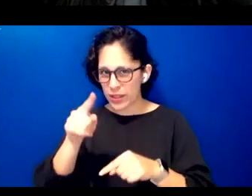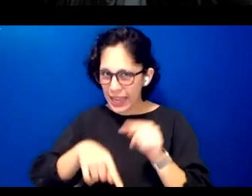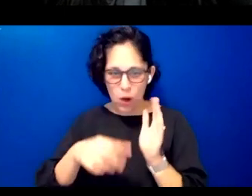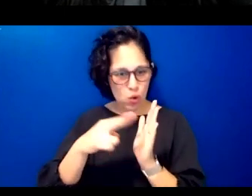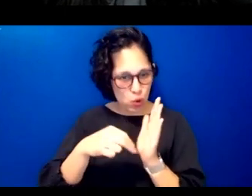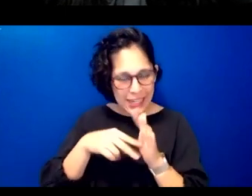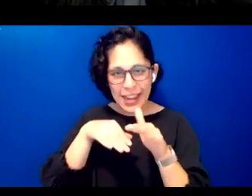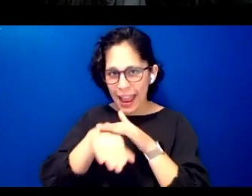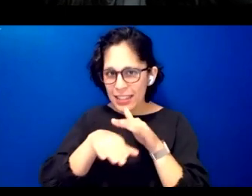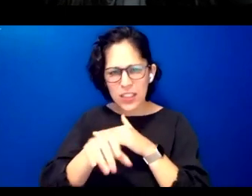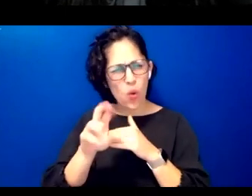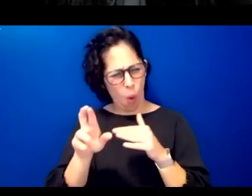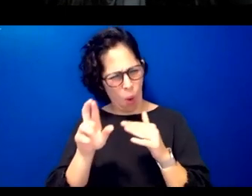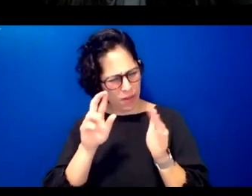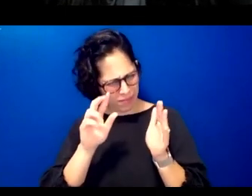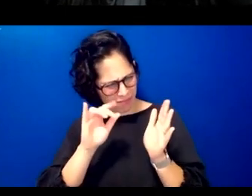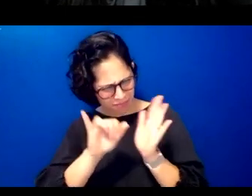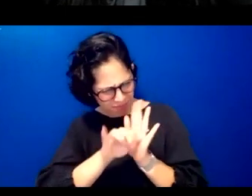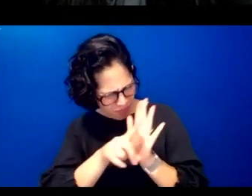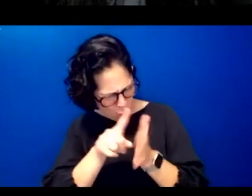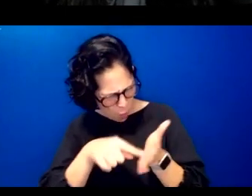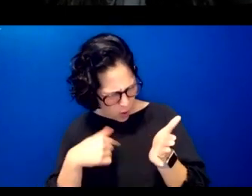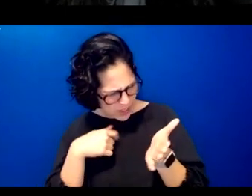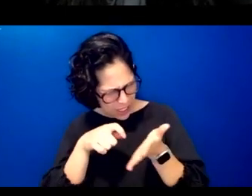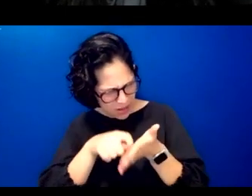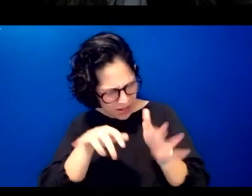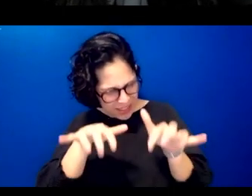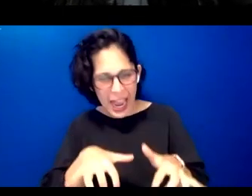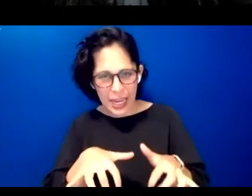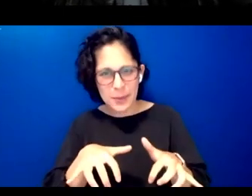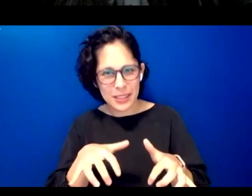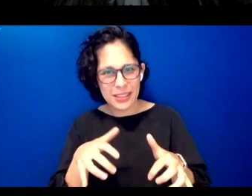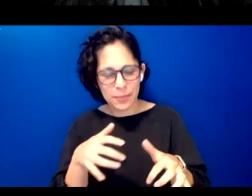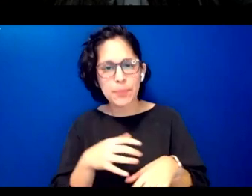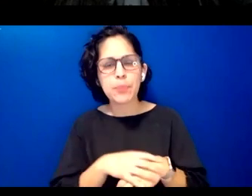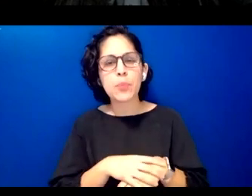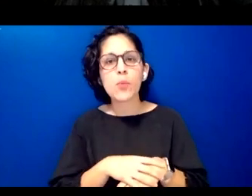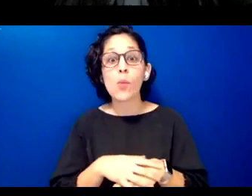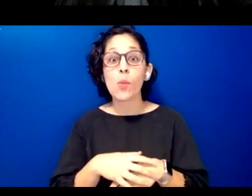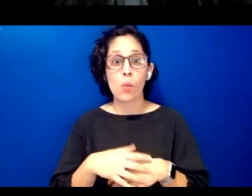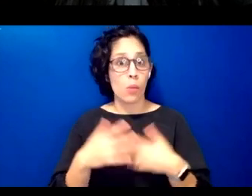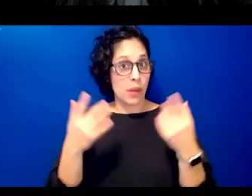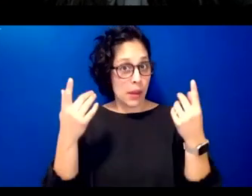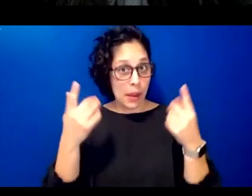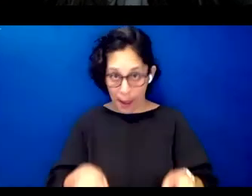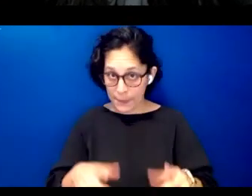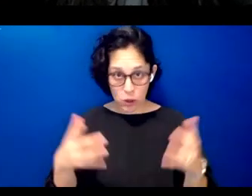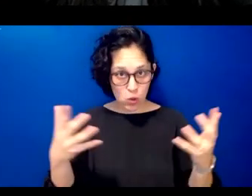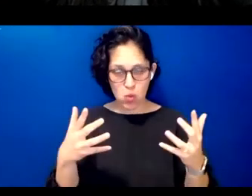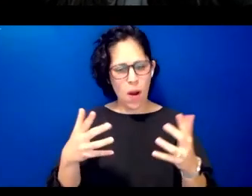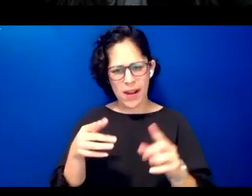or decipher what we wrote or typed what we end up seeing are nonsensical symbols that